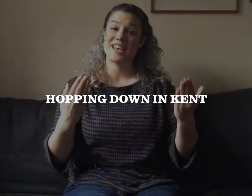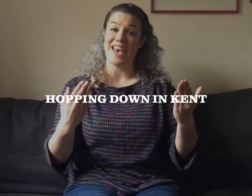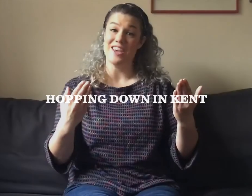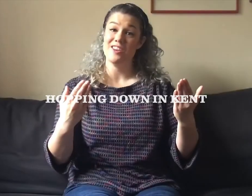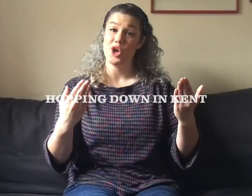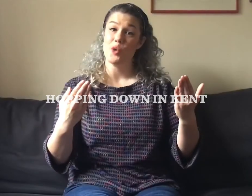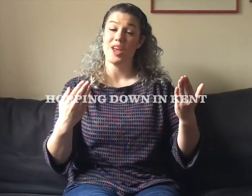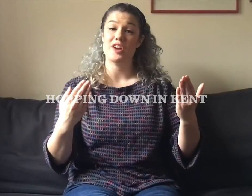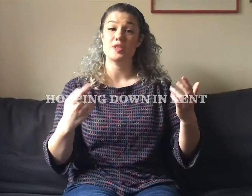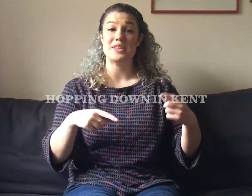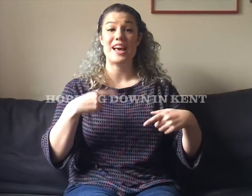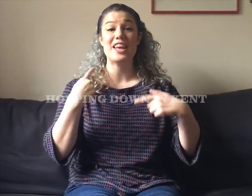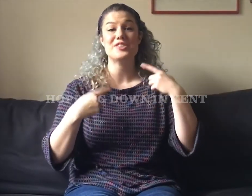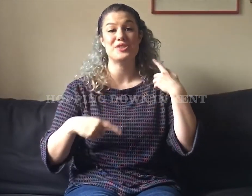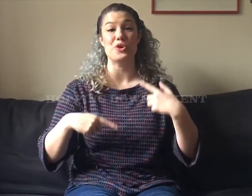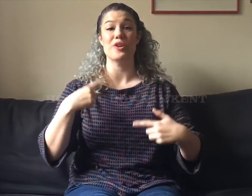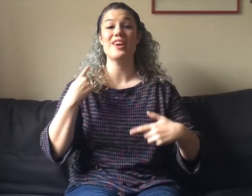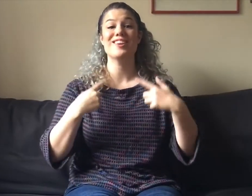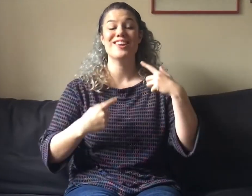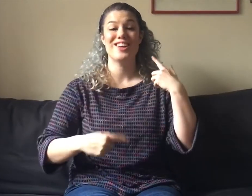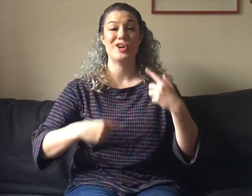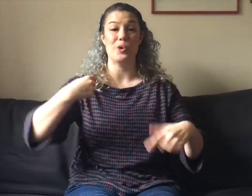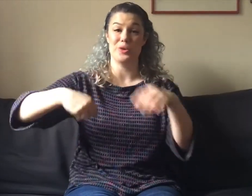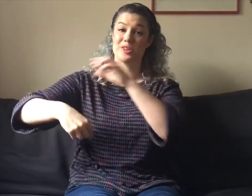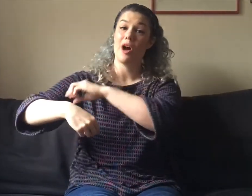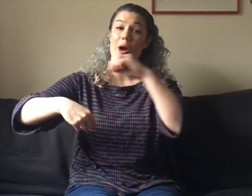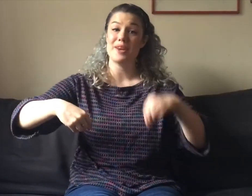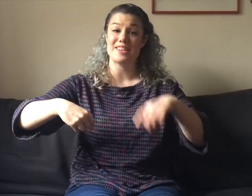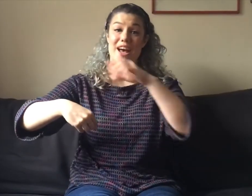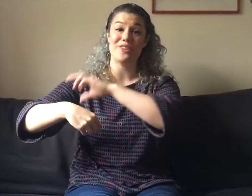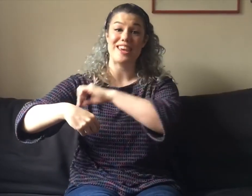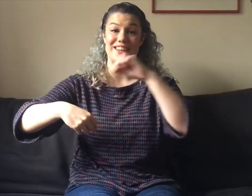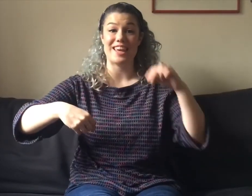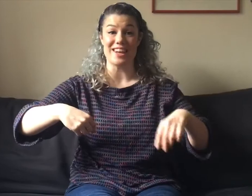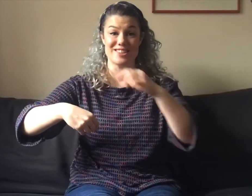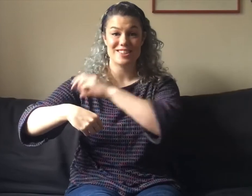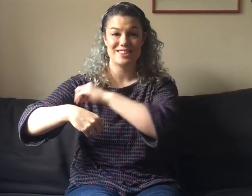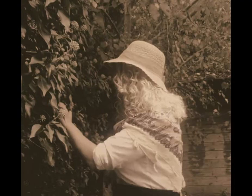Today we are going to be telling a story called Hopping Down in Kent